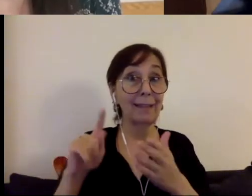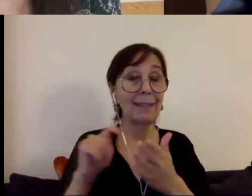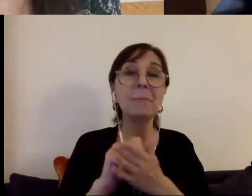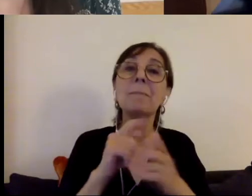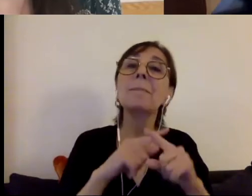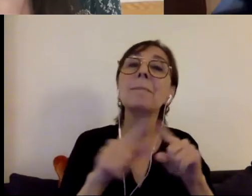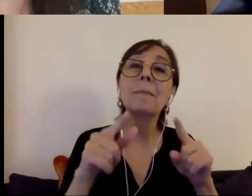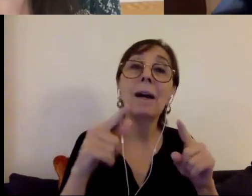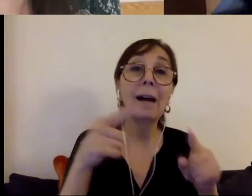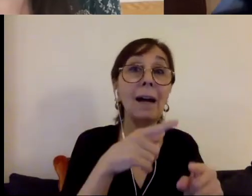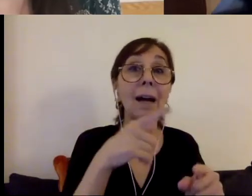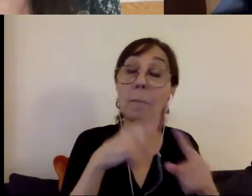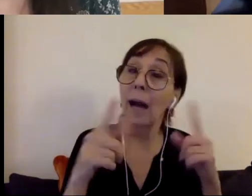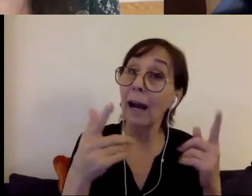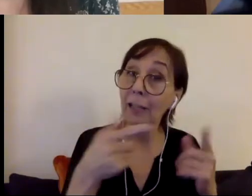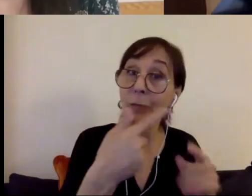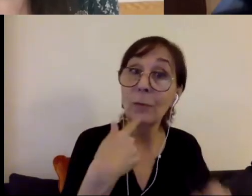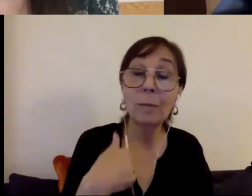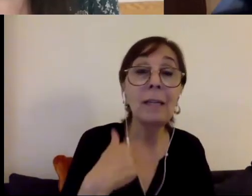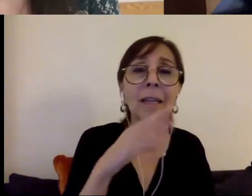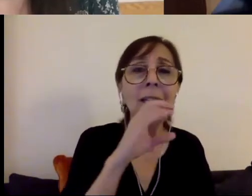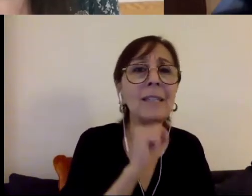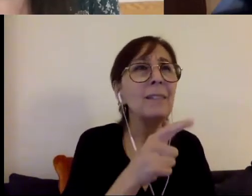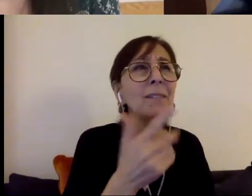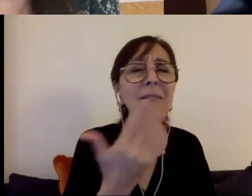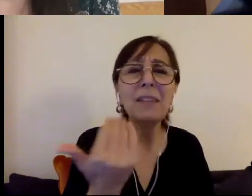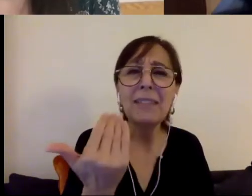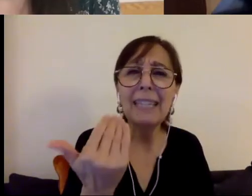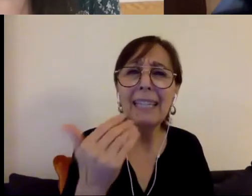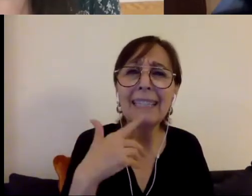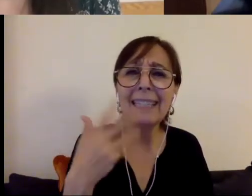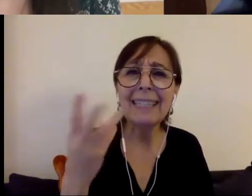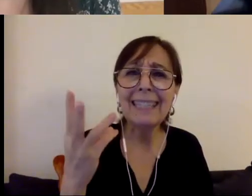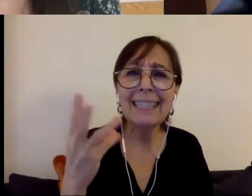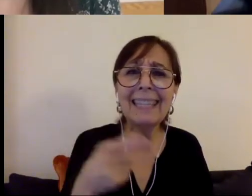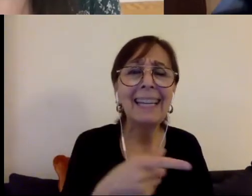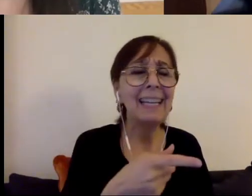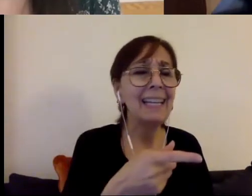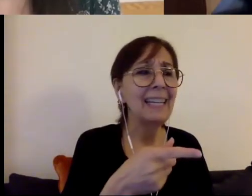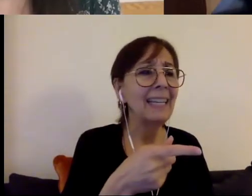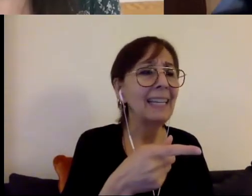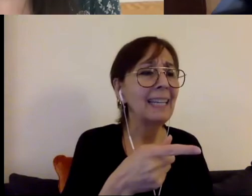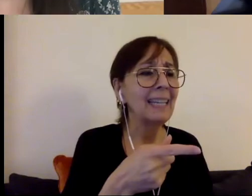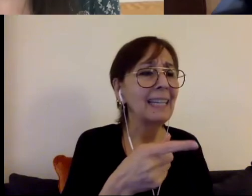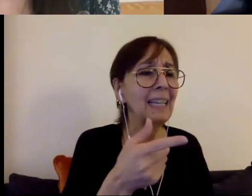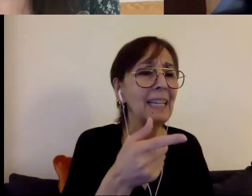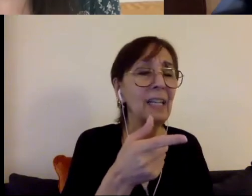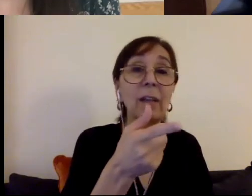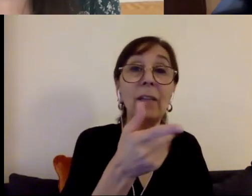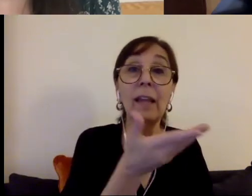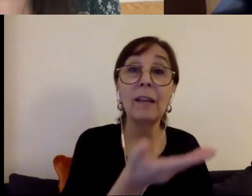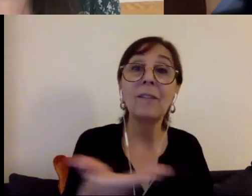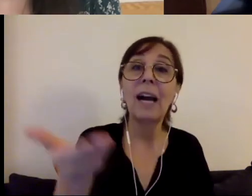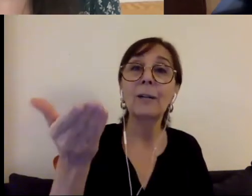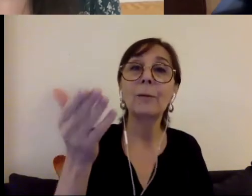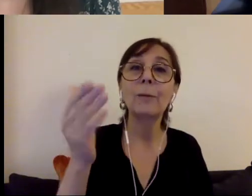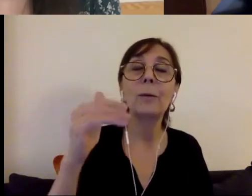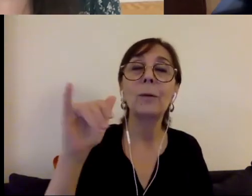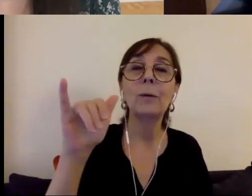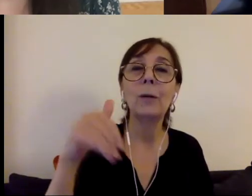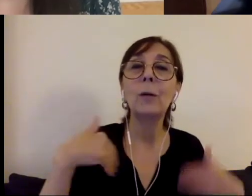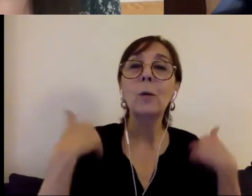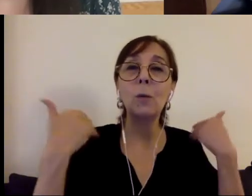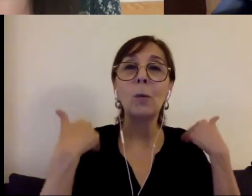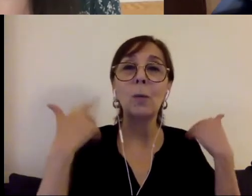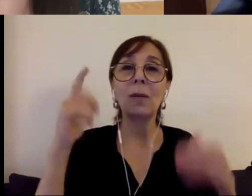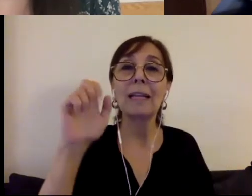15 or 16 she was invited to a youth leadership group of disabled individuals.